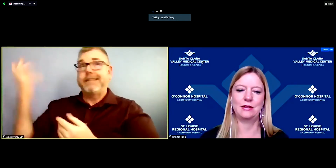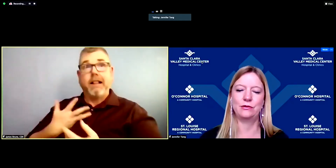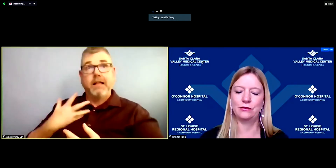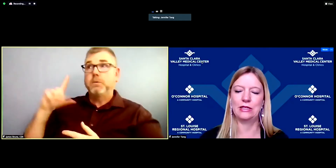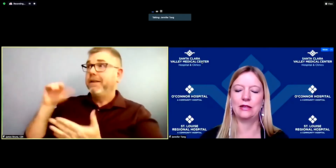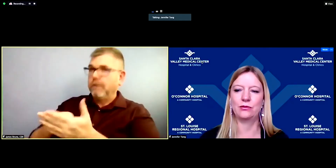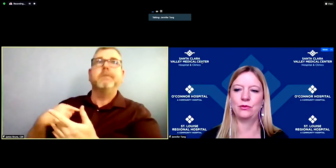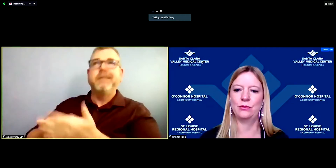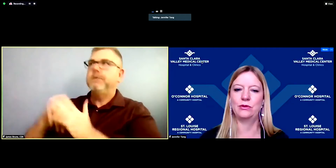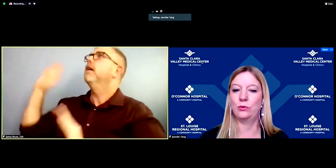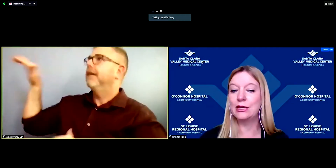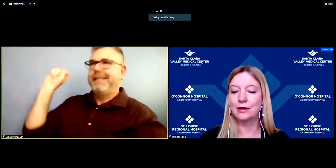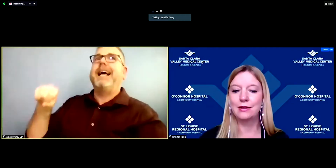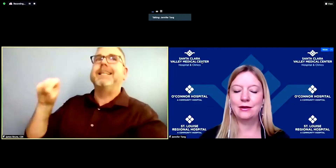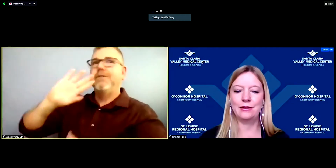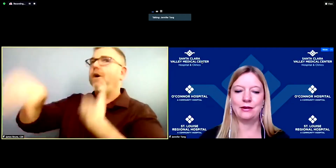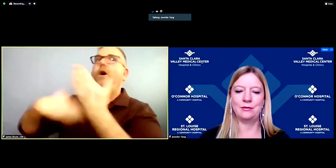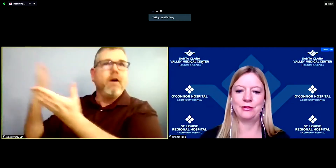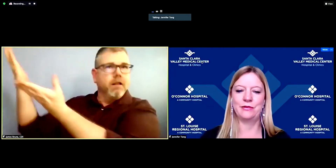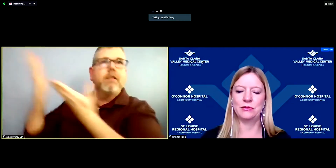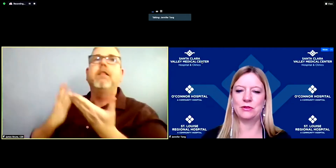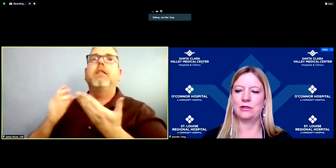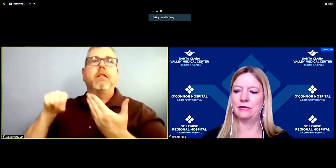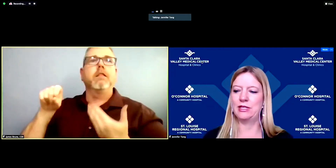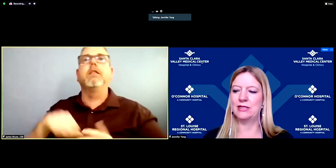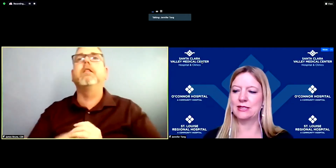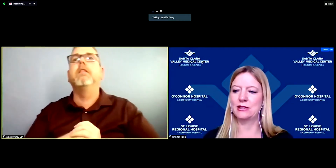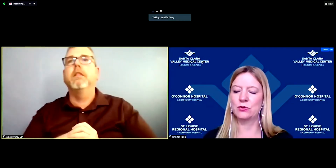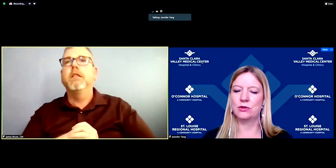hopefully get through the week of those who've already been scheduled.